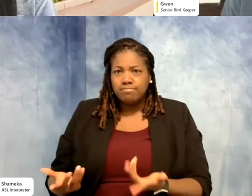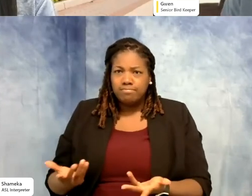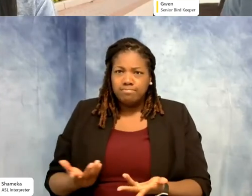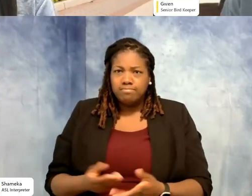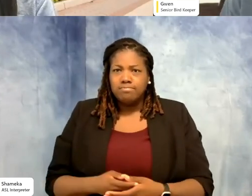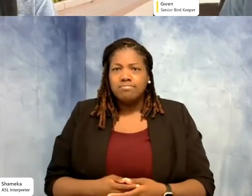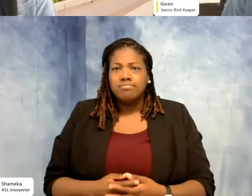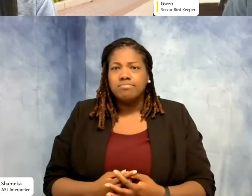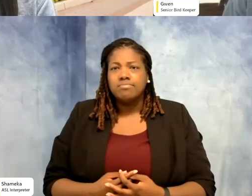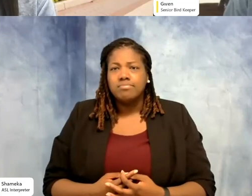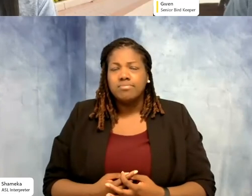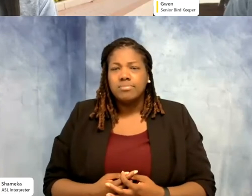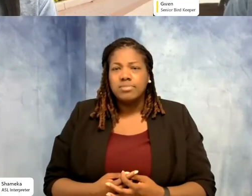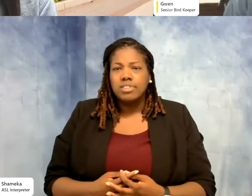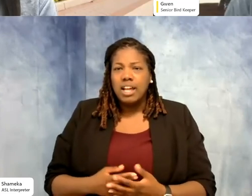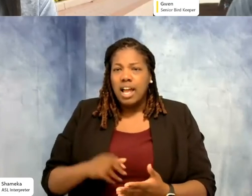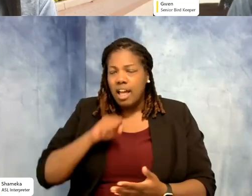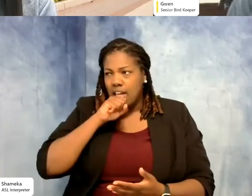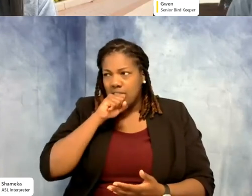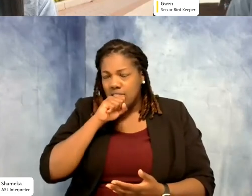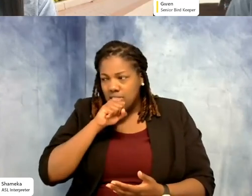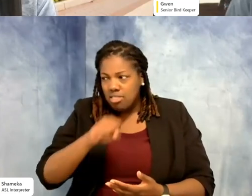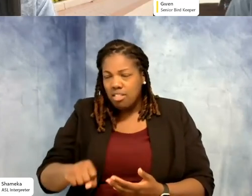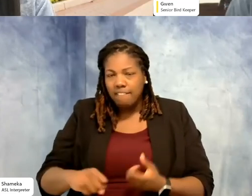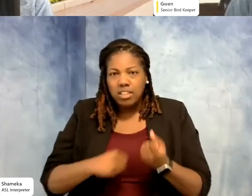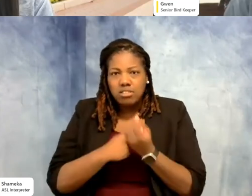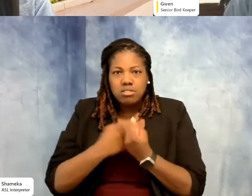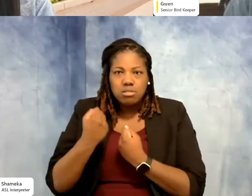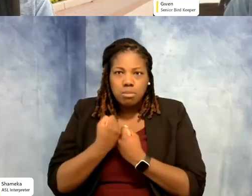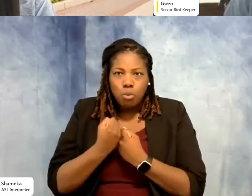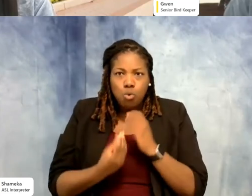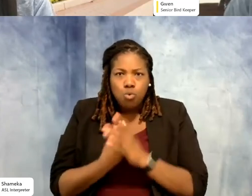with me right now, and it's just I love that support and growth and knowledge from people. So